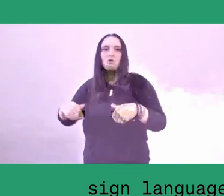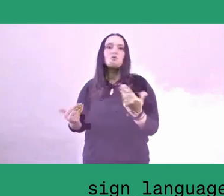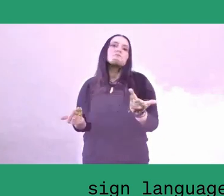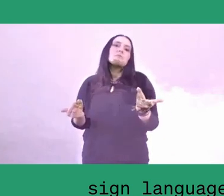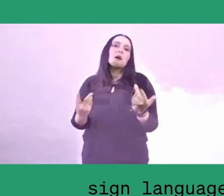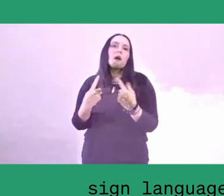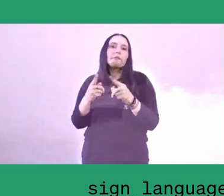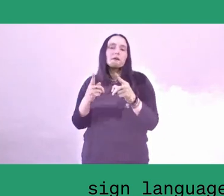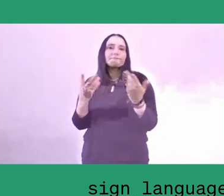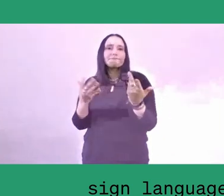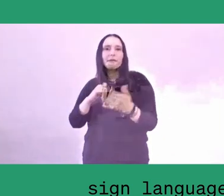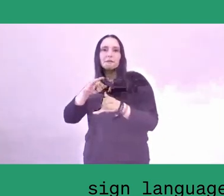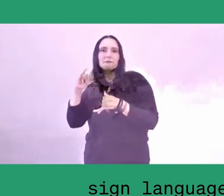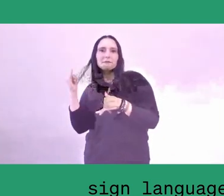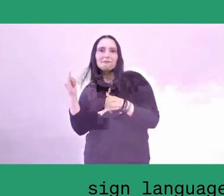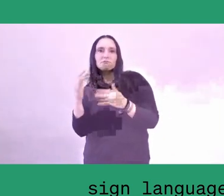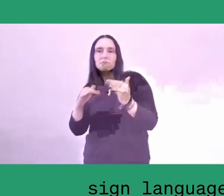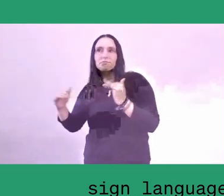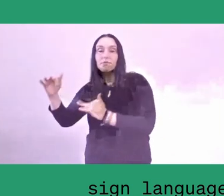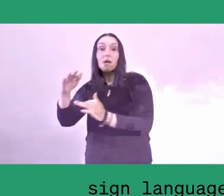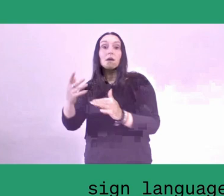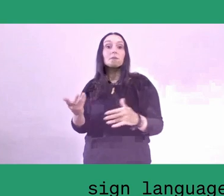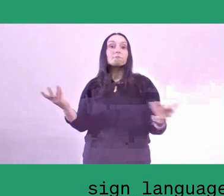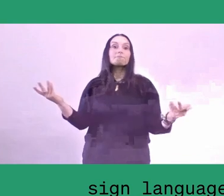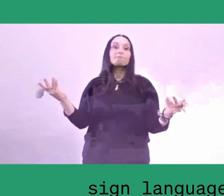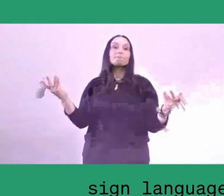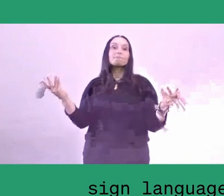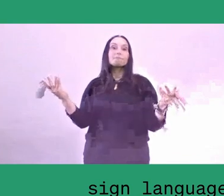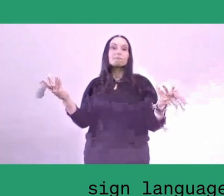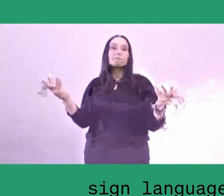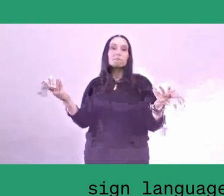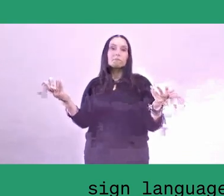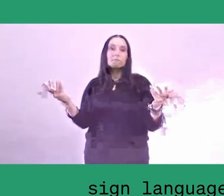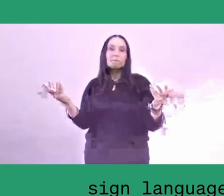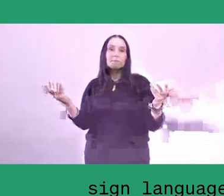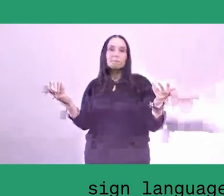Also from political parties sometimes.